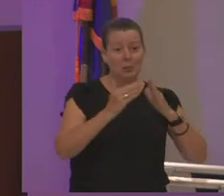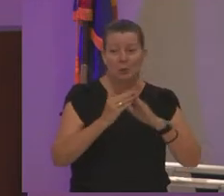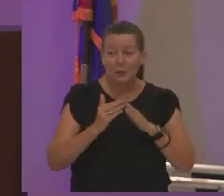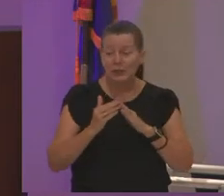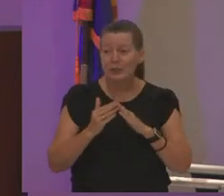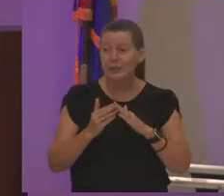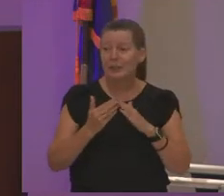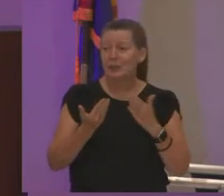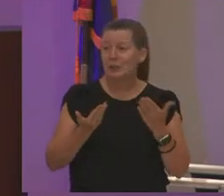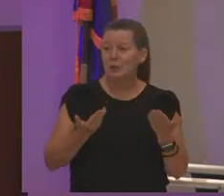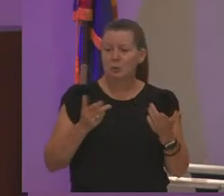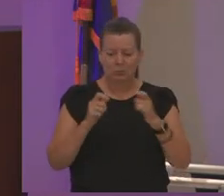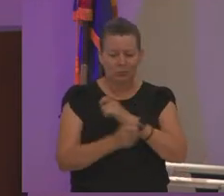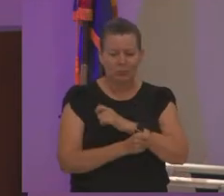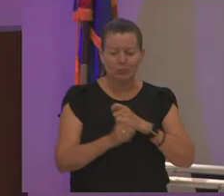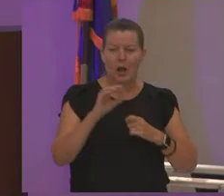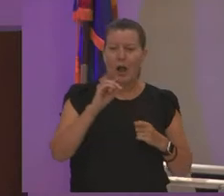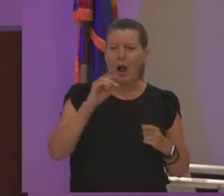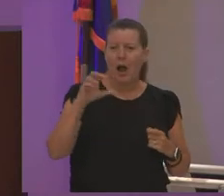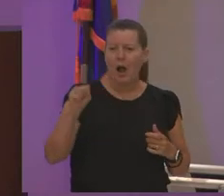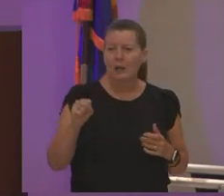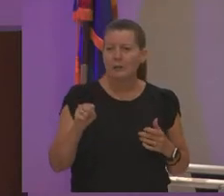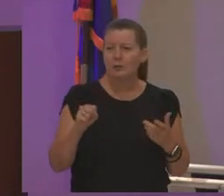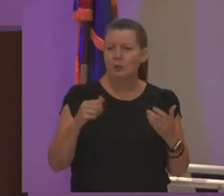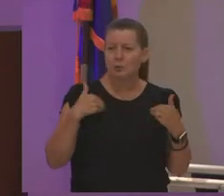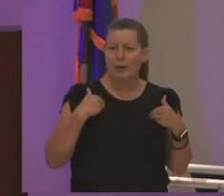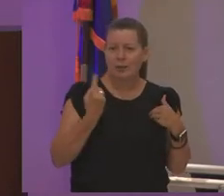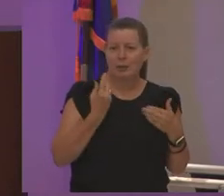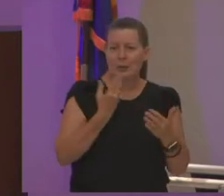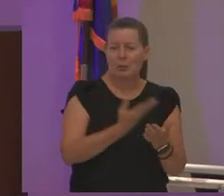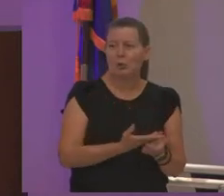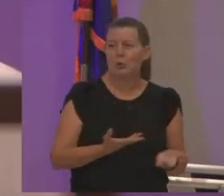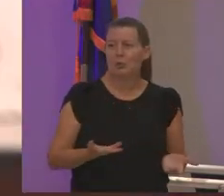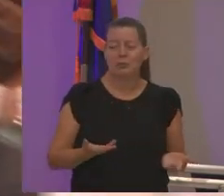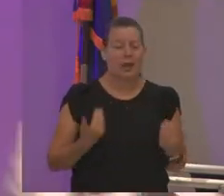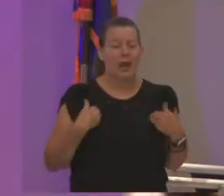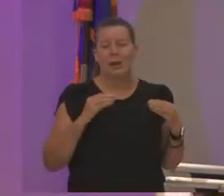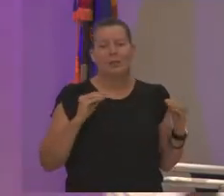odds and do i have something to prove and i no longer have anything to prove anymore i don't